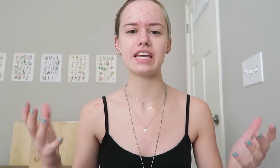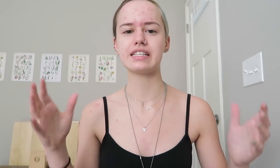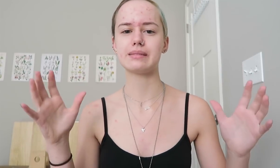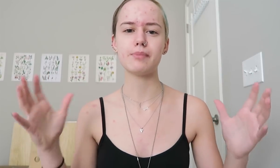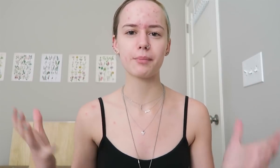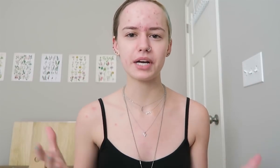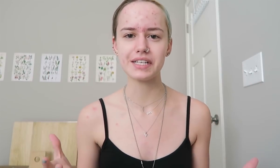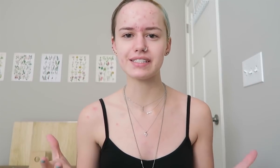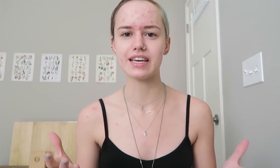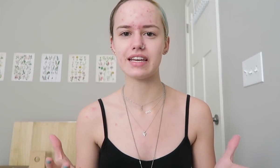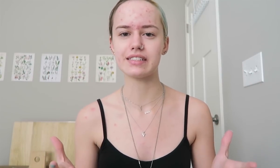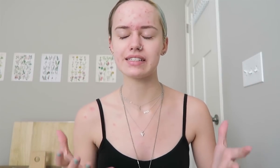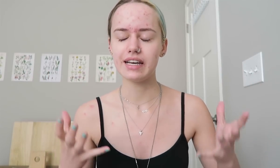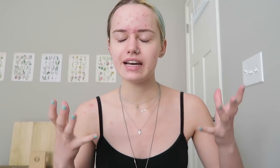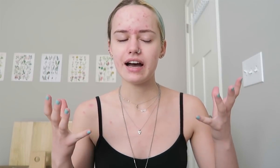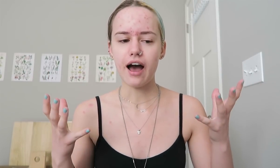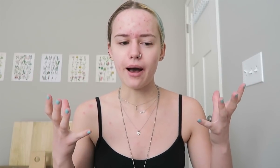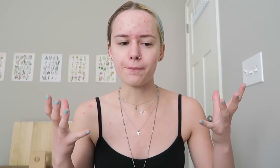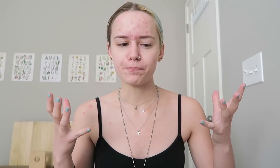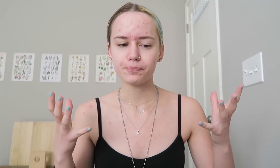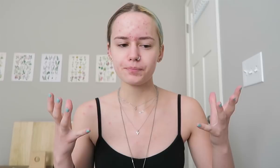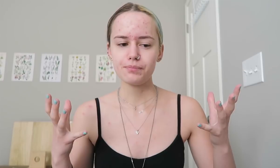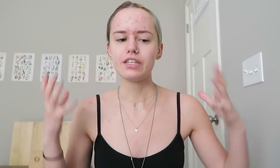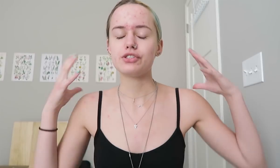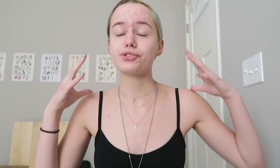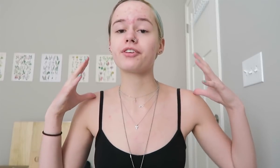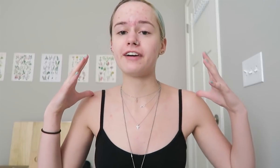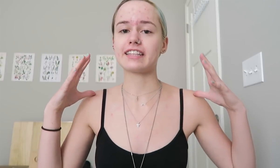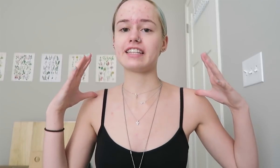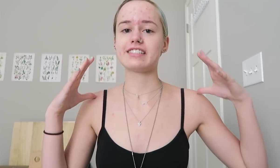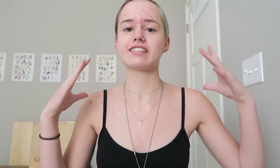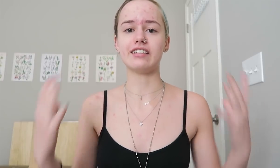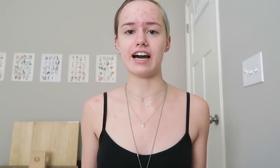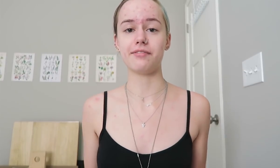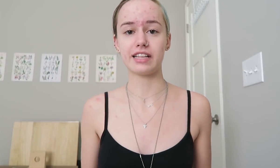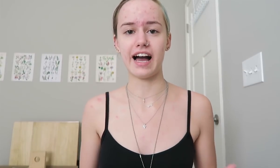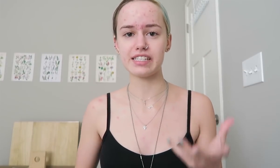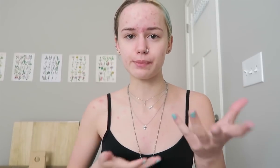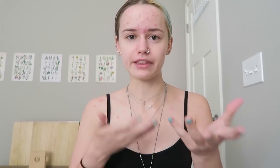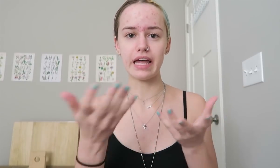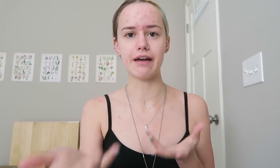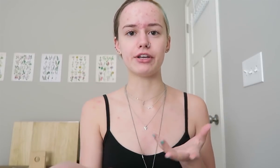memorize things, um...so the fact that this is a live class with live interactions